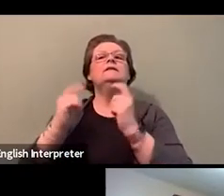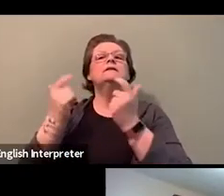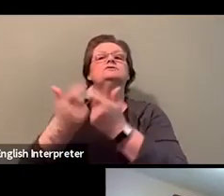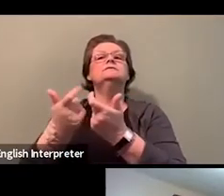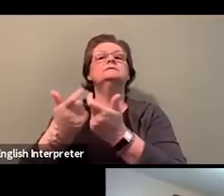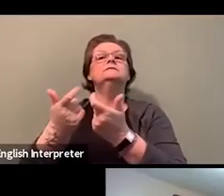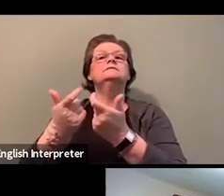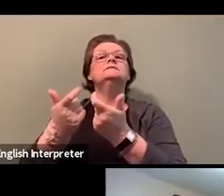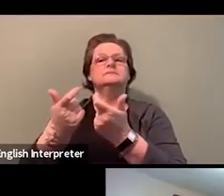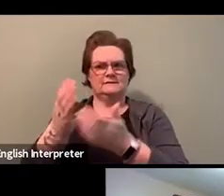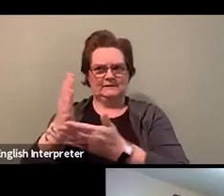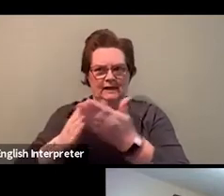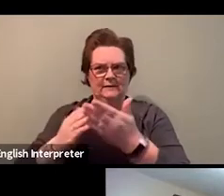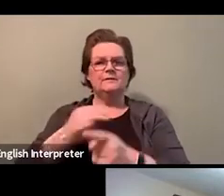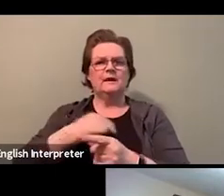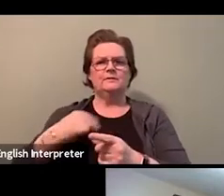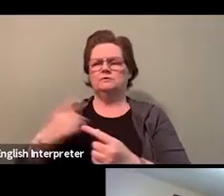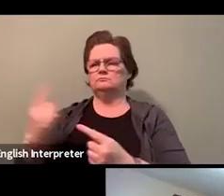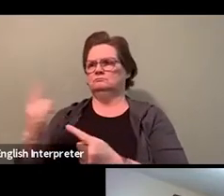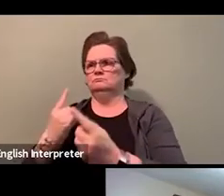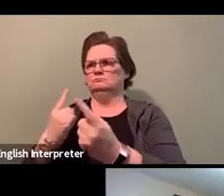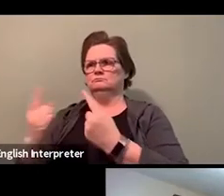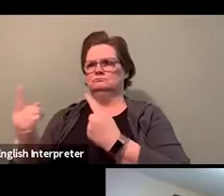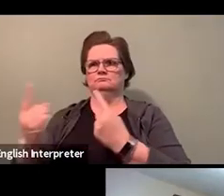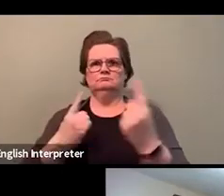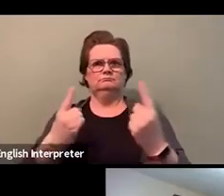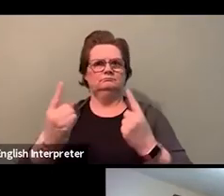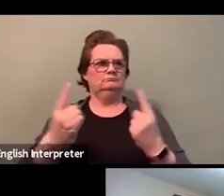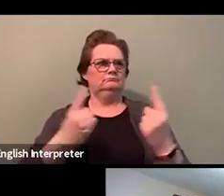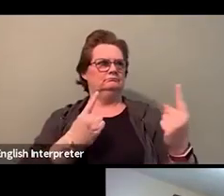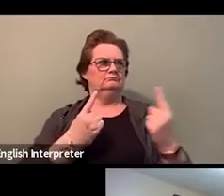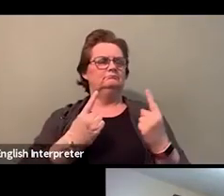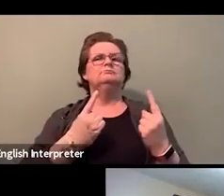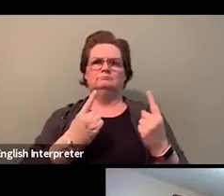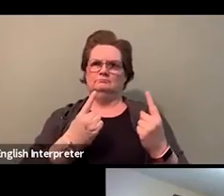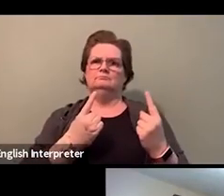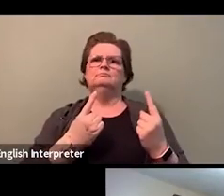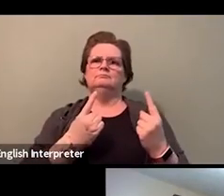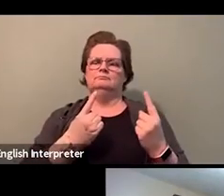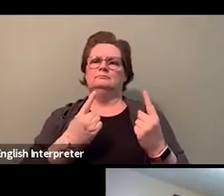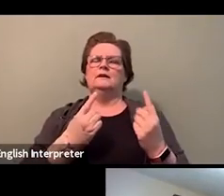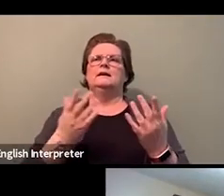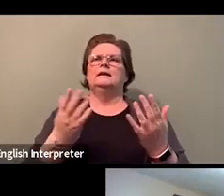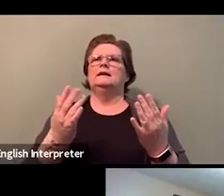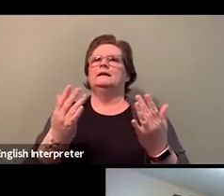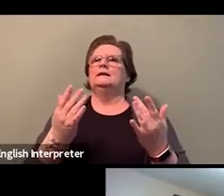and I have to be honest, you know, I feel right now, I don't know, what did they say, like goosebumps?